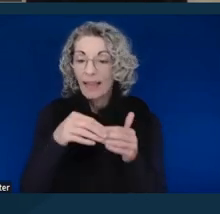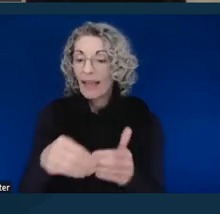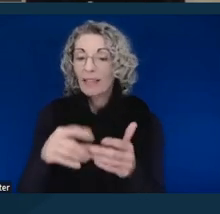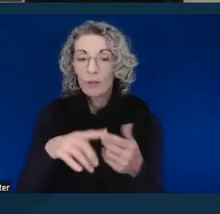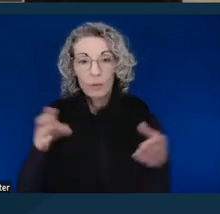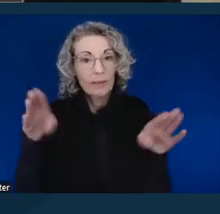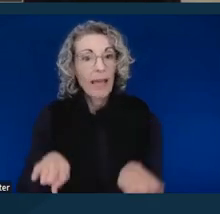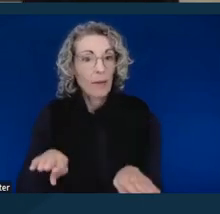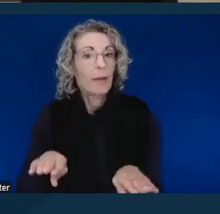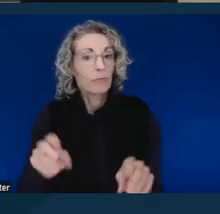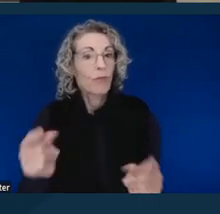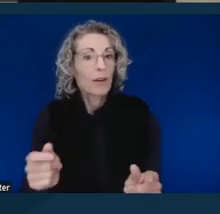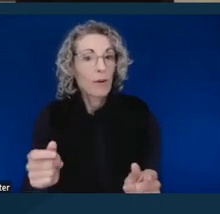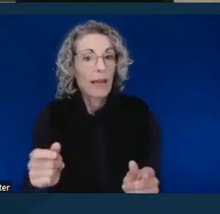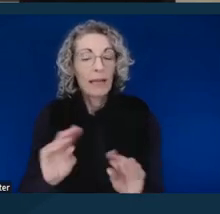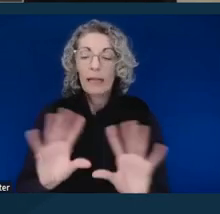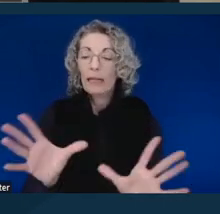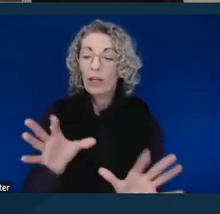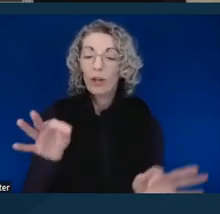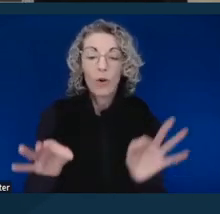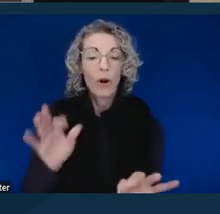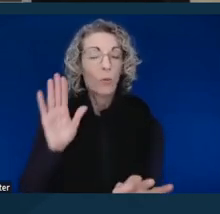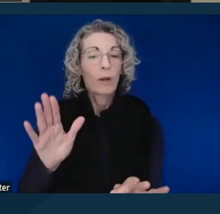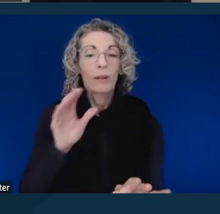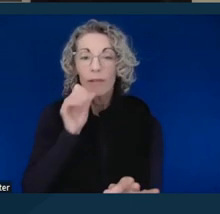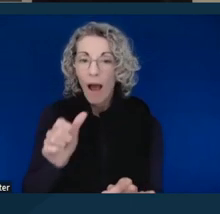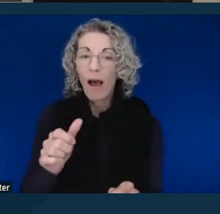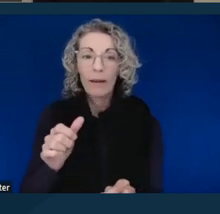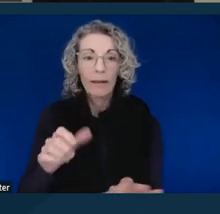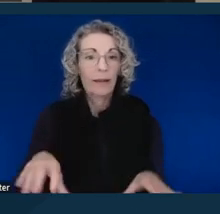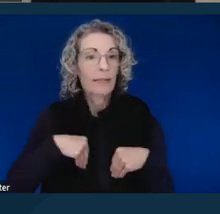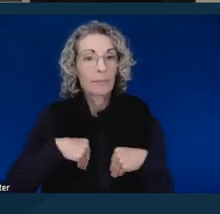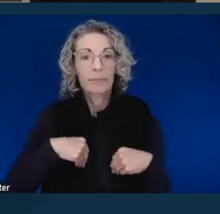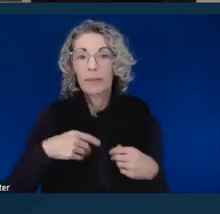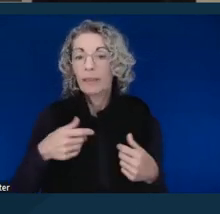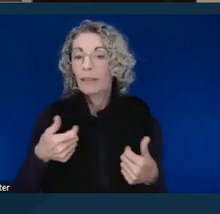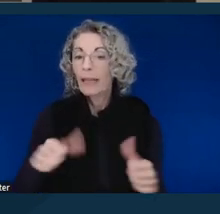It was very clear that the court was not going to entertain any attempt to dismiss the case.